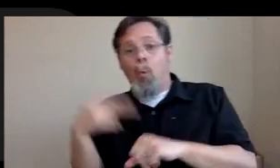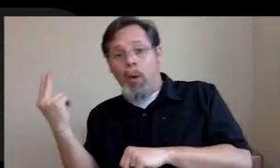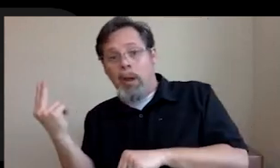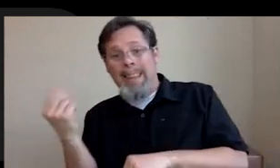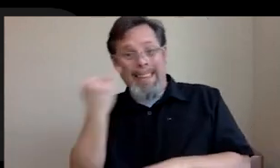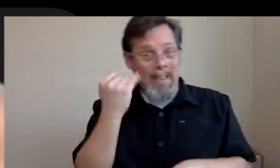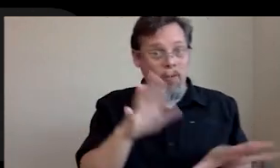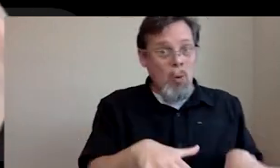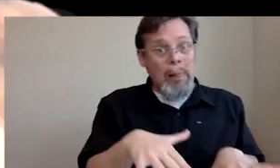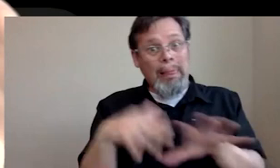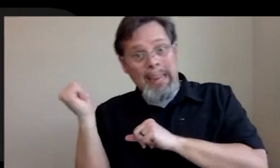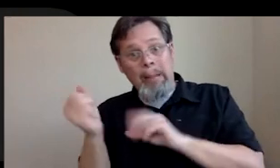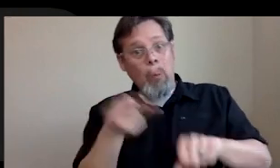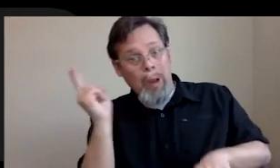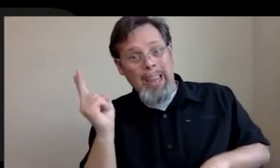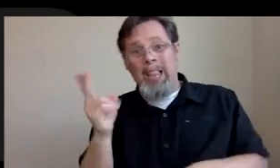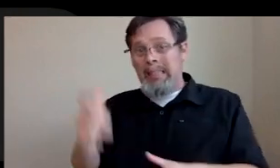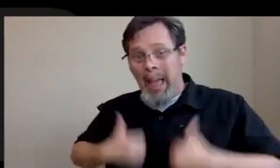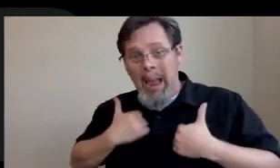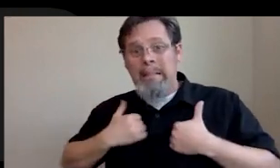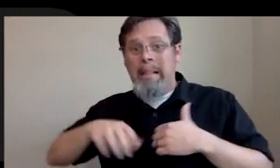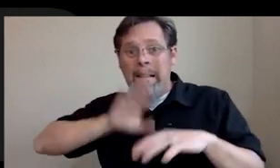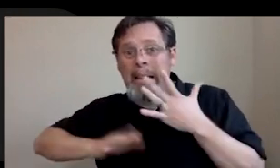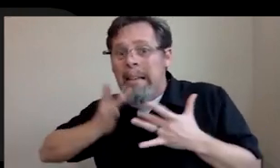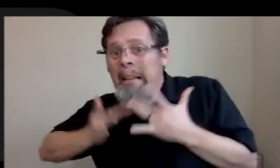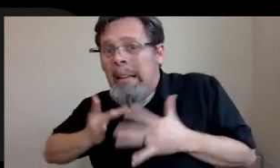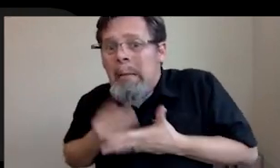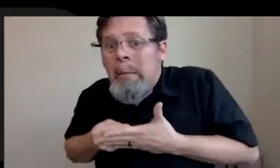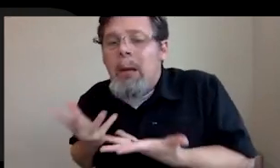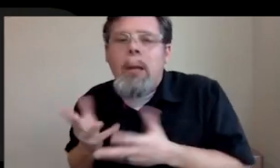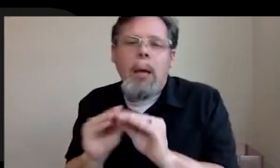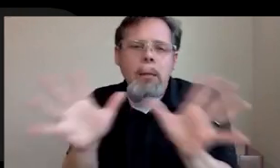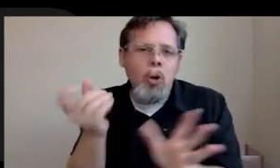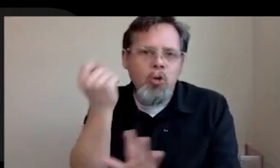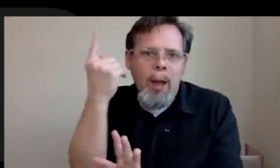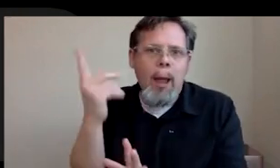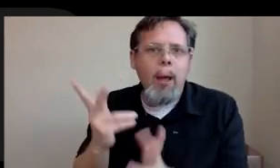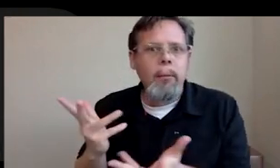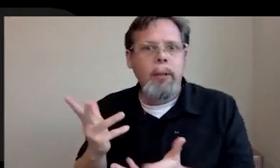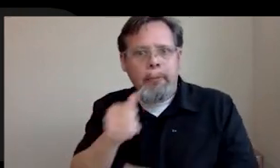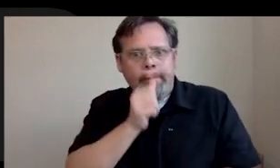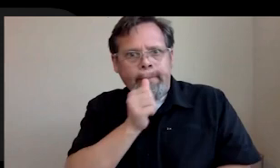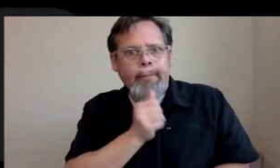incredibly hard, like, yes, I understand that that's a reason why people won't quit or will try to stick something out. But I never want people to